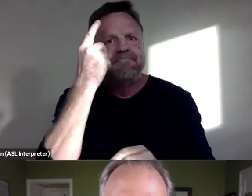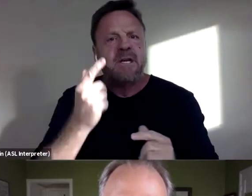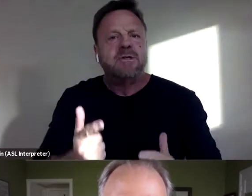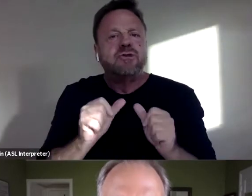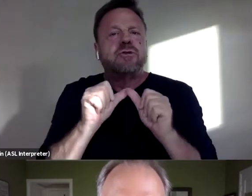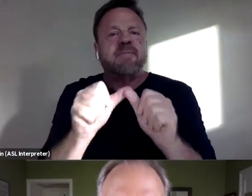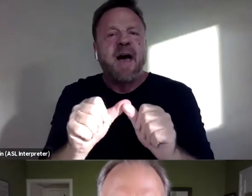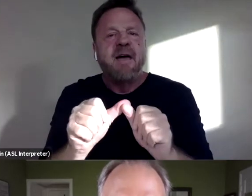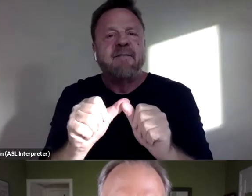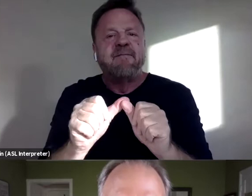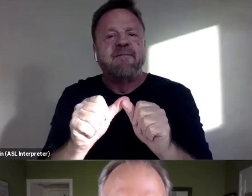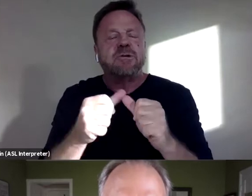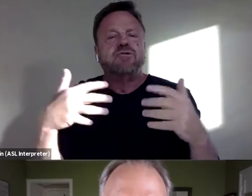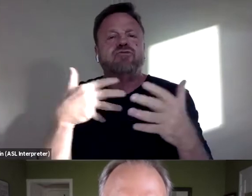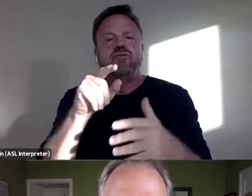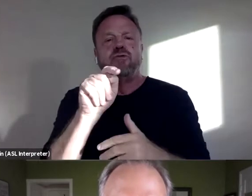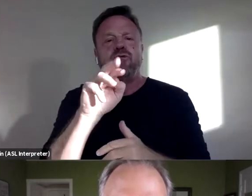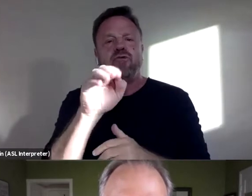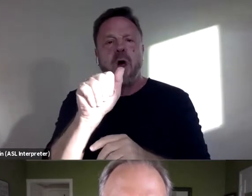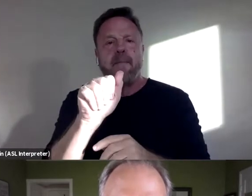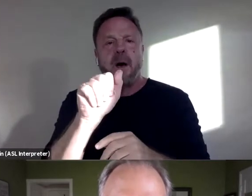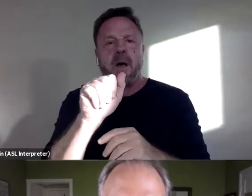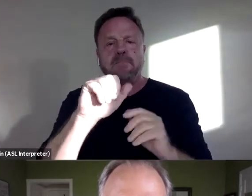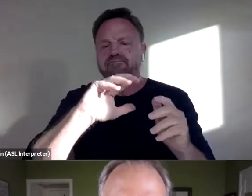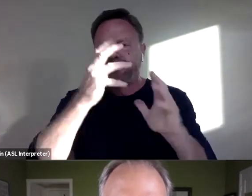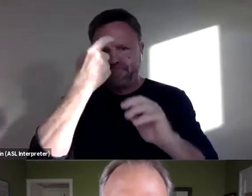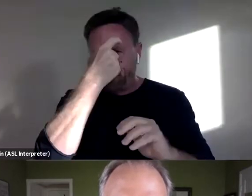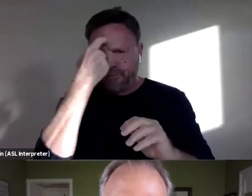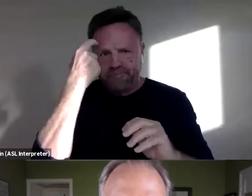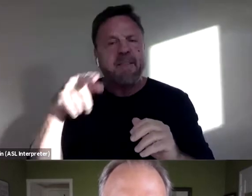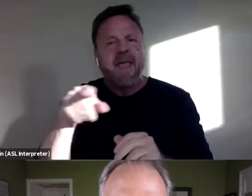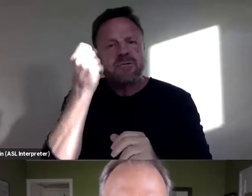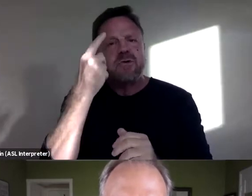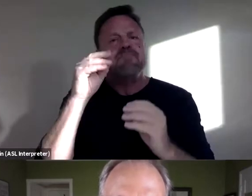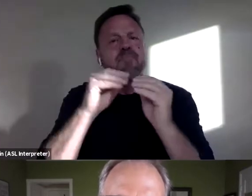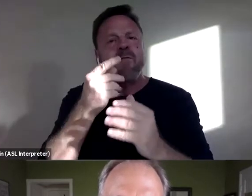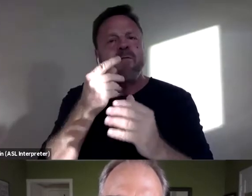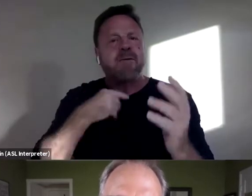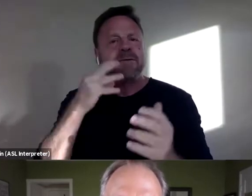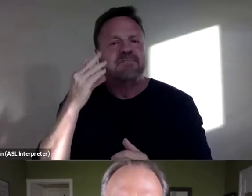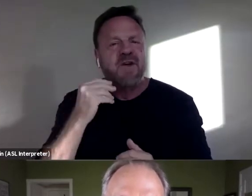Looking back on it now, I understand that they understood more in some ways what I was going through, because of their work in "The Invisible War"